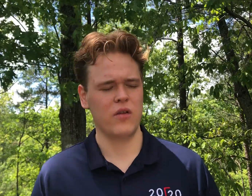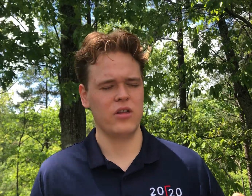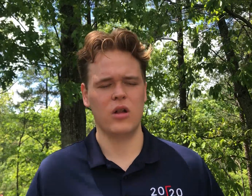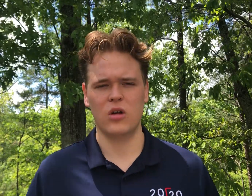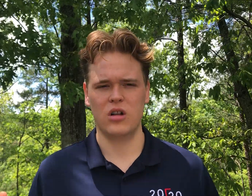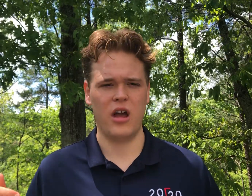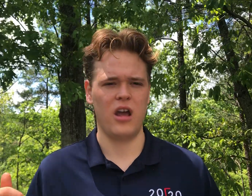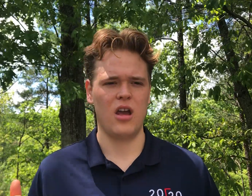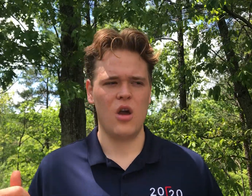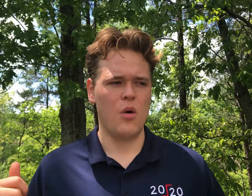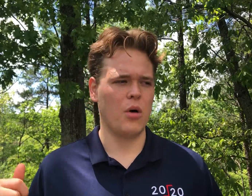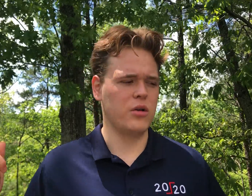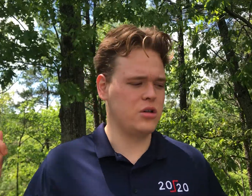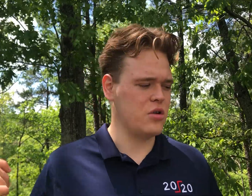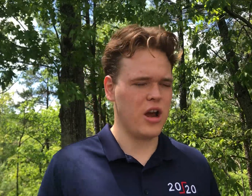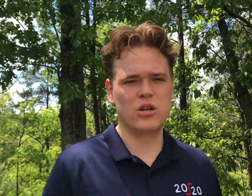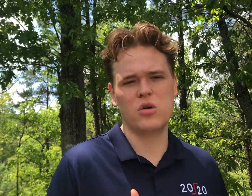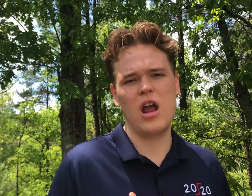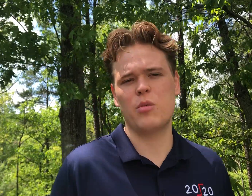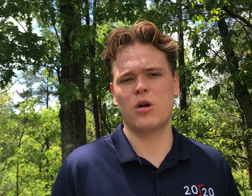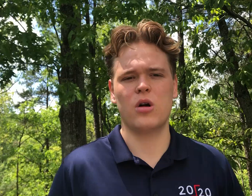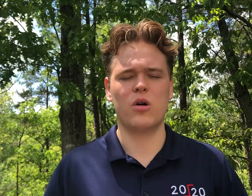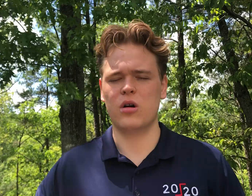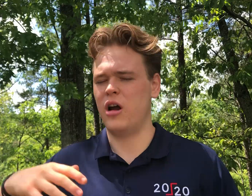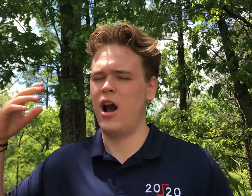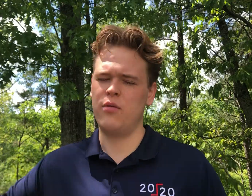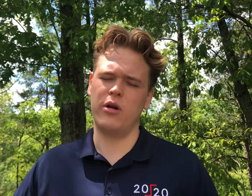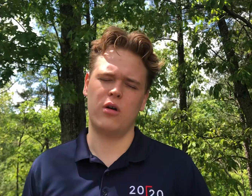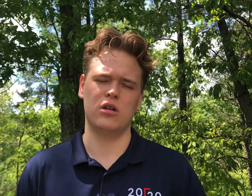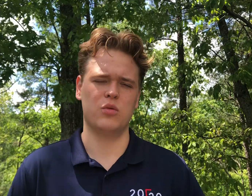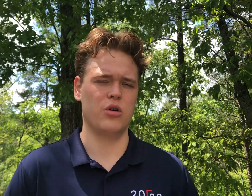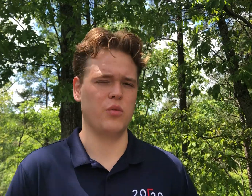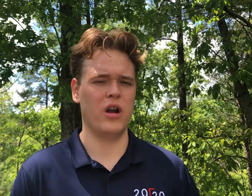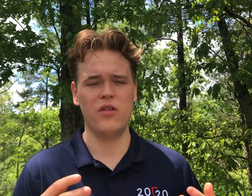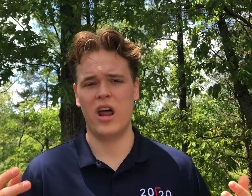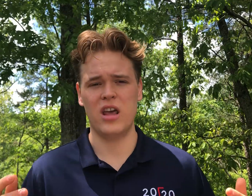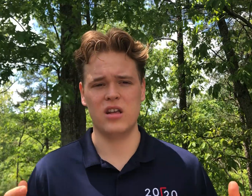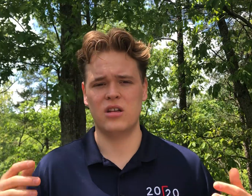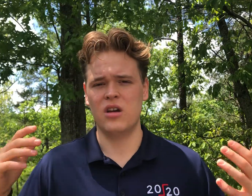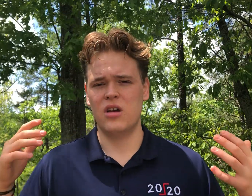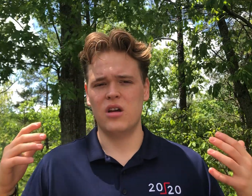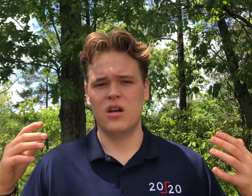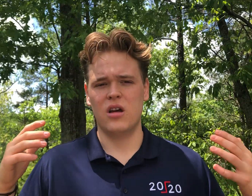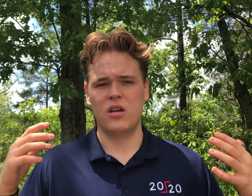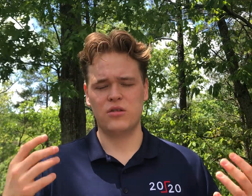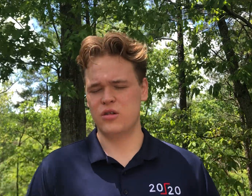Whatever that looks like, whether it's your next door neighbor or halfway across the world, whatever that is